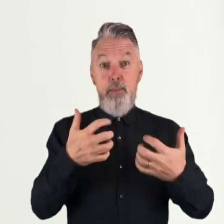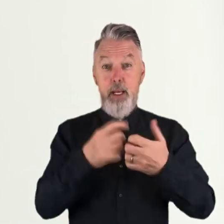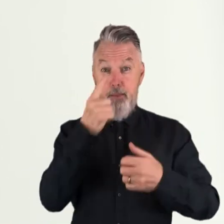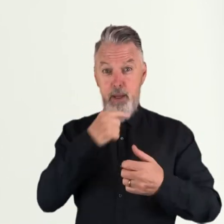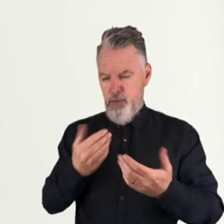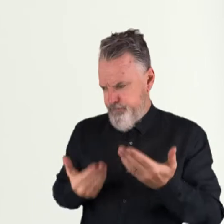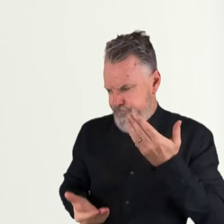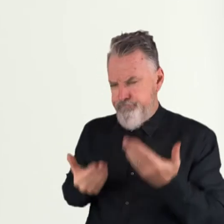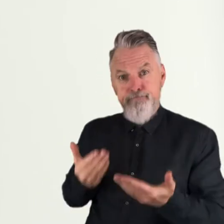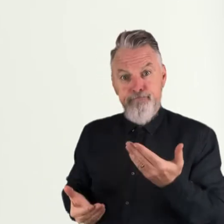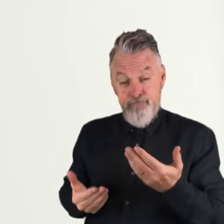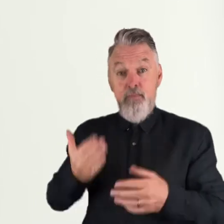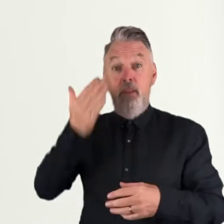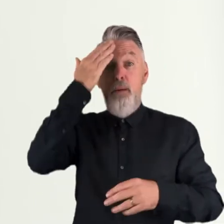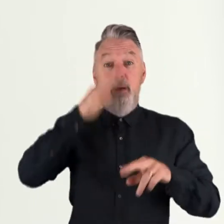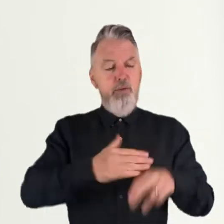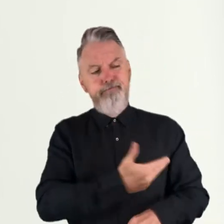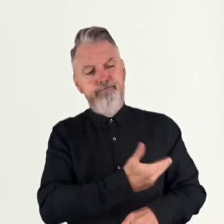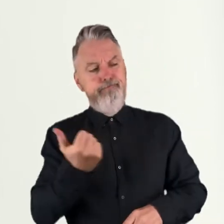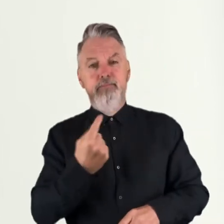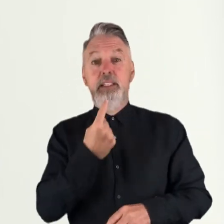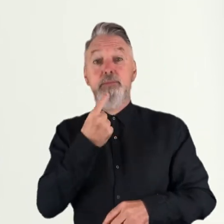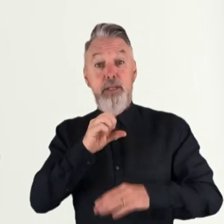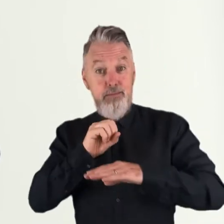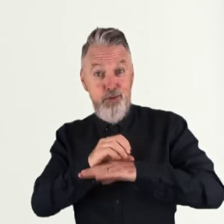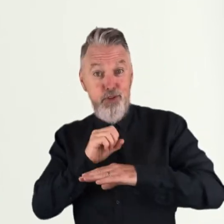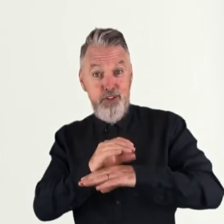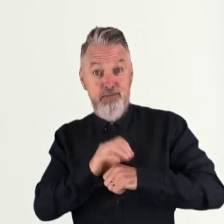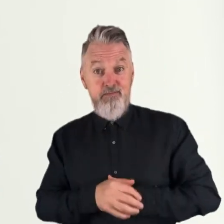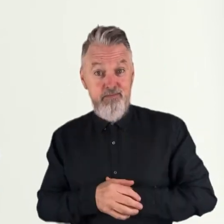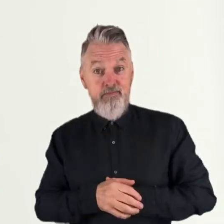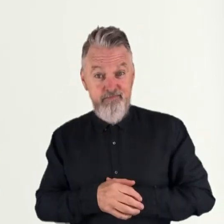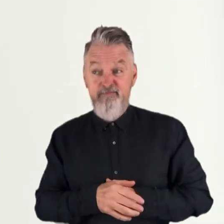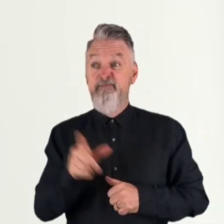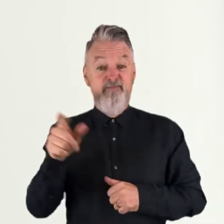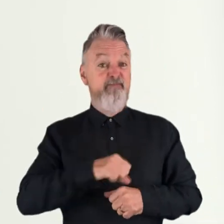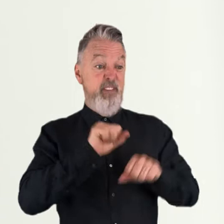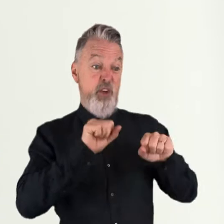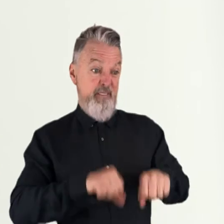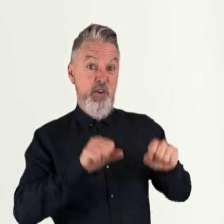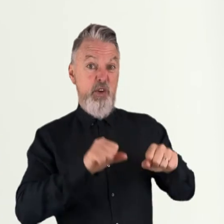so his parents took him to see a Speech Pathologist. She confirmed that he had a ‘speech sound disorder’,